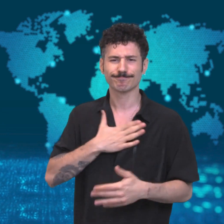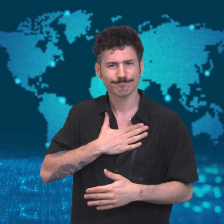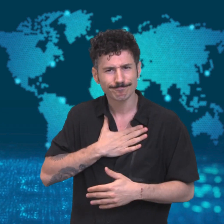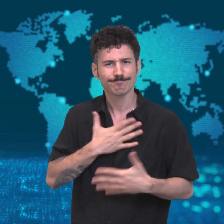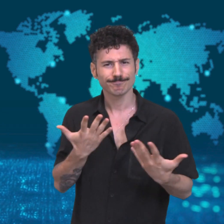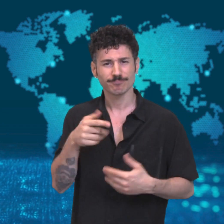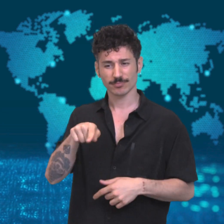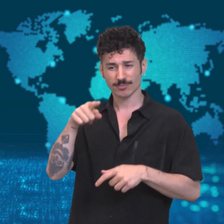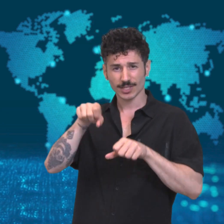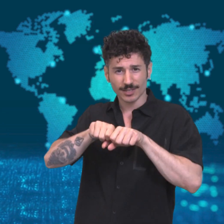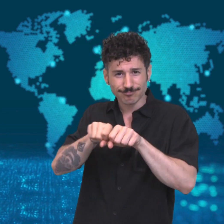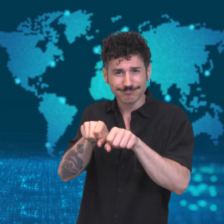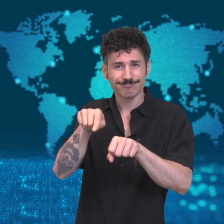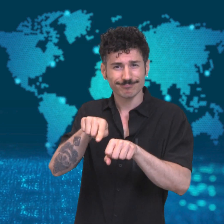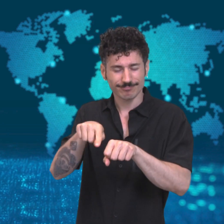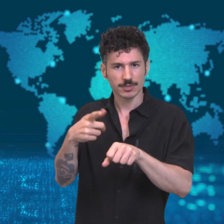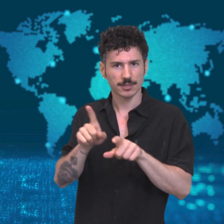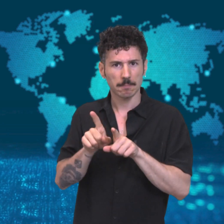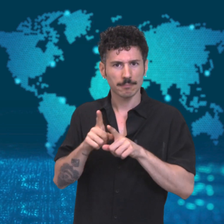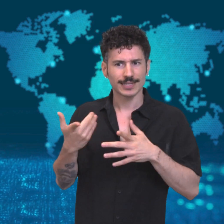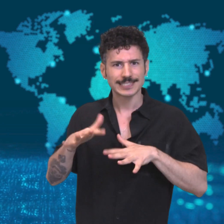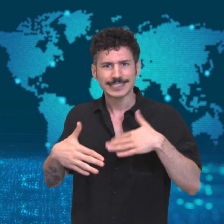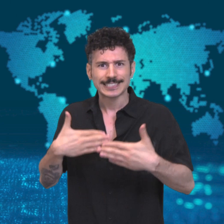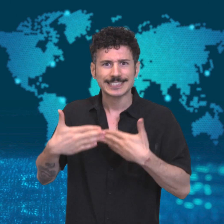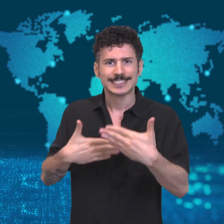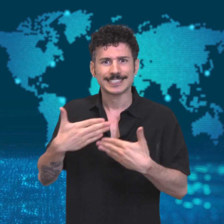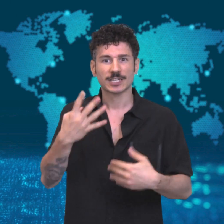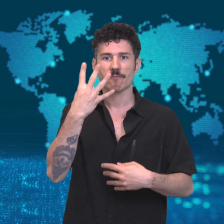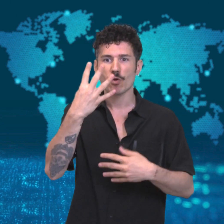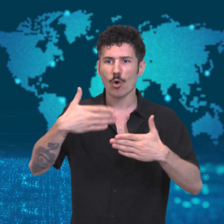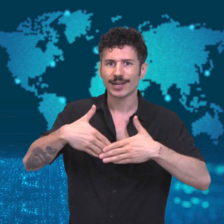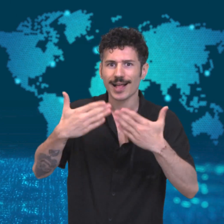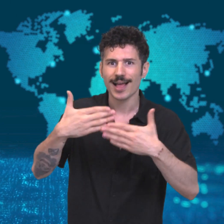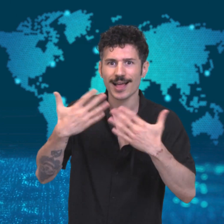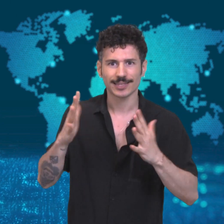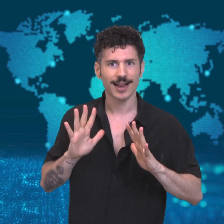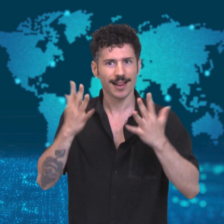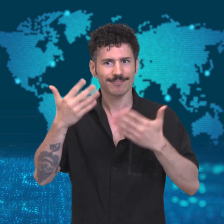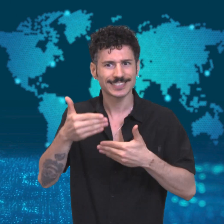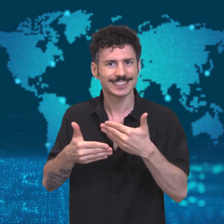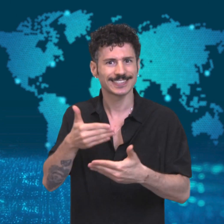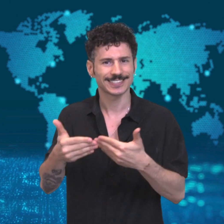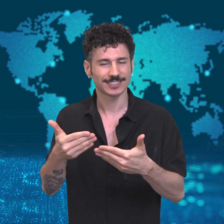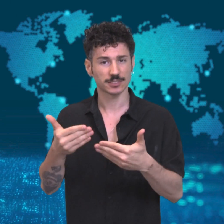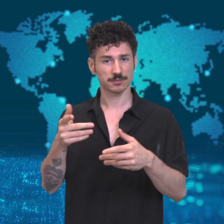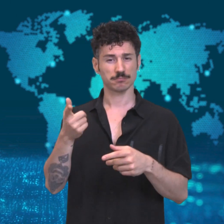to keep. They were thankful that he was able to live